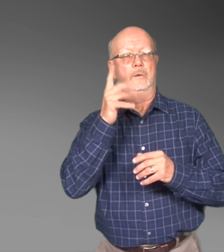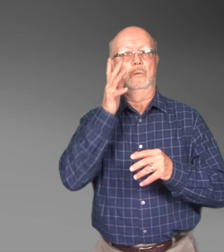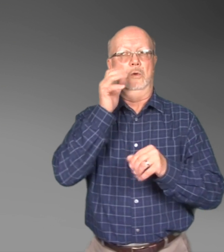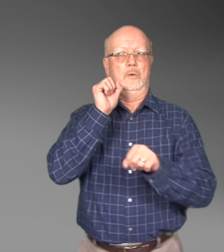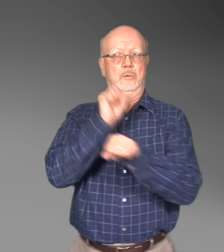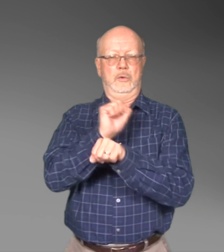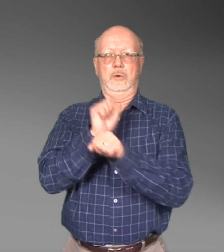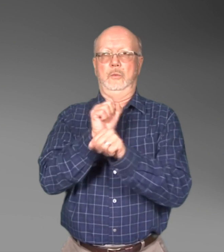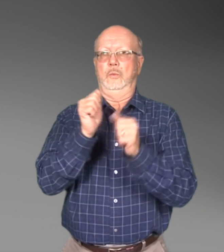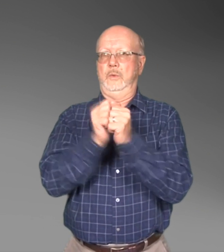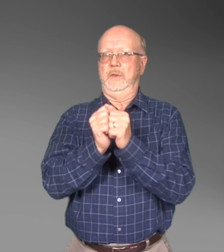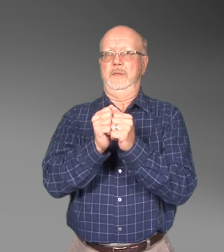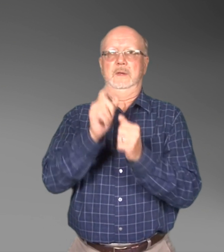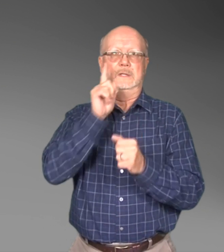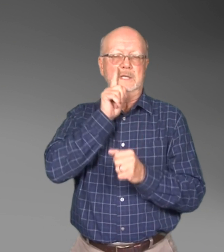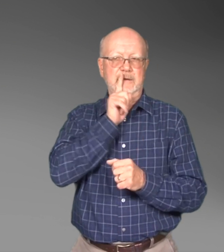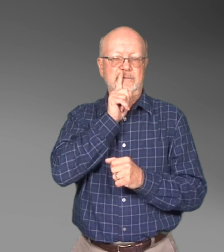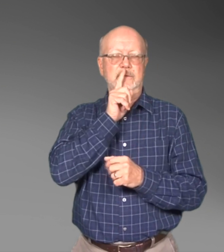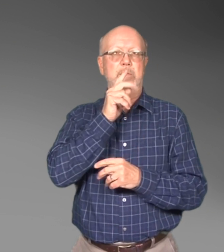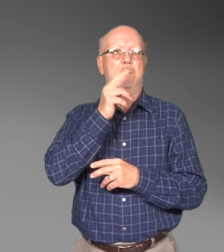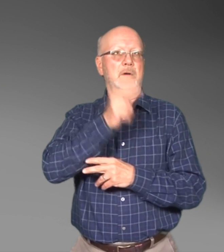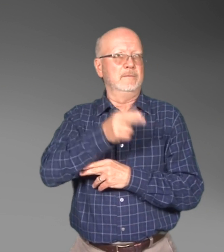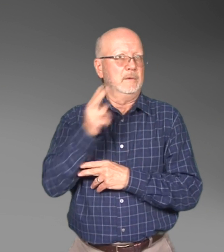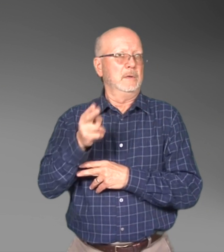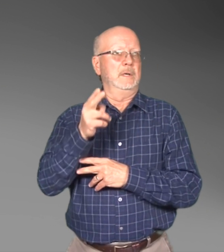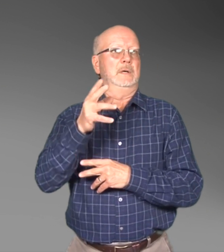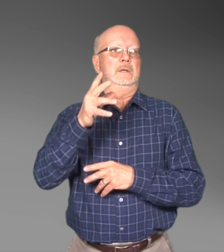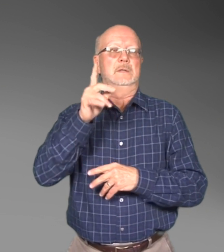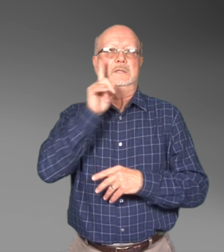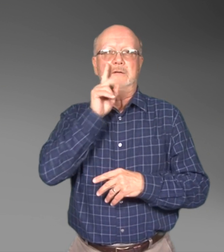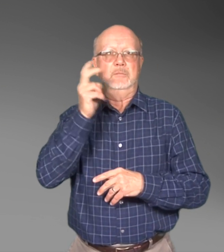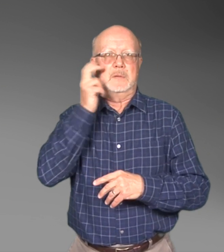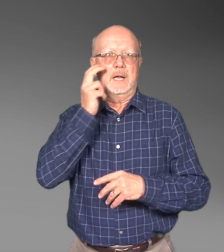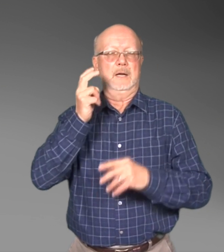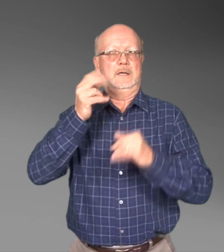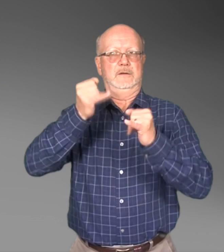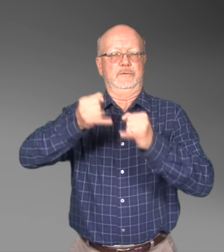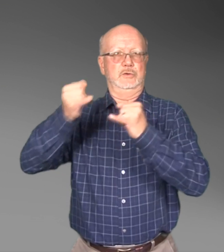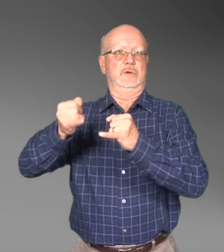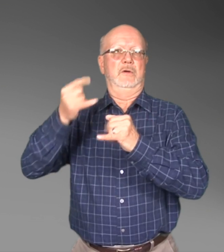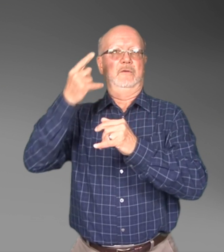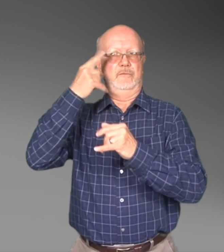ACE's advocacy work is to work directly with Deaf, Hard of Hearing and Deaf-Blind consumers